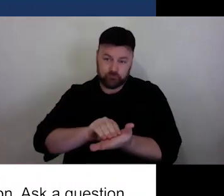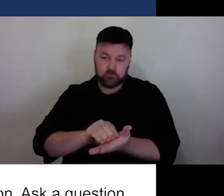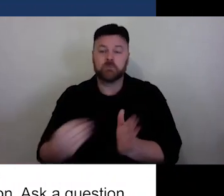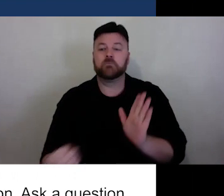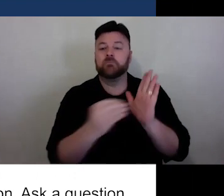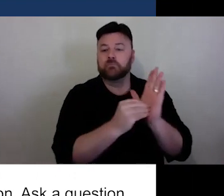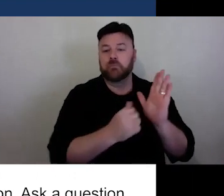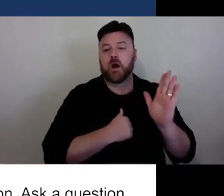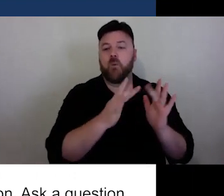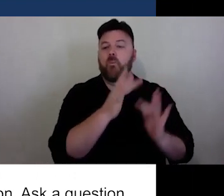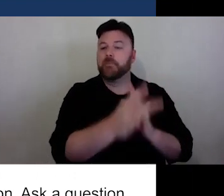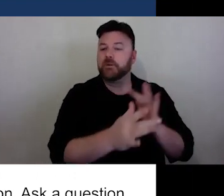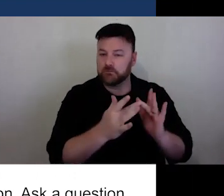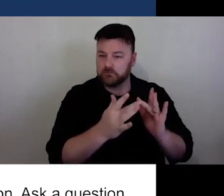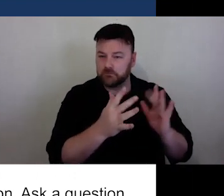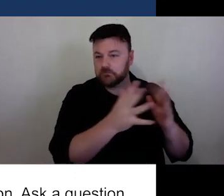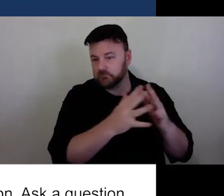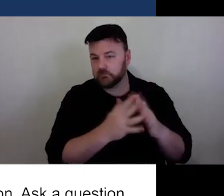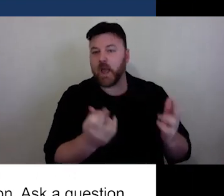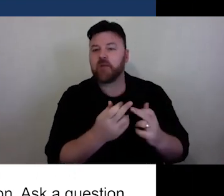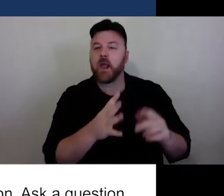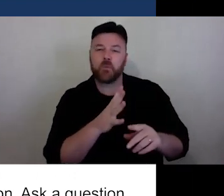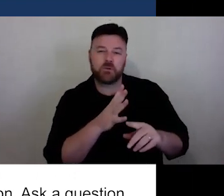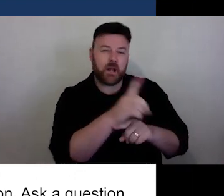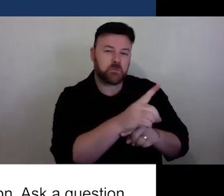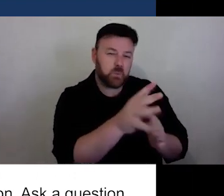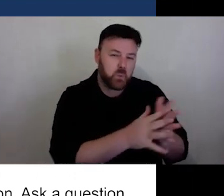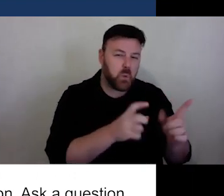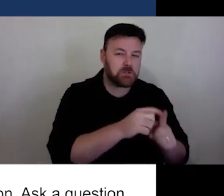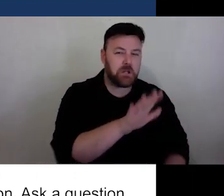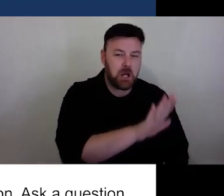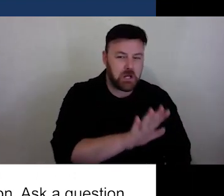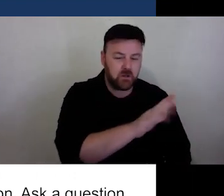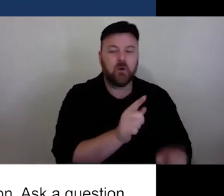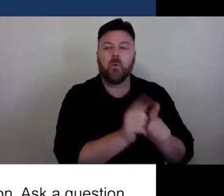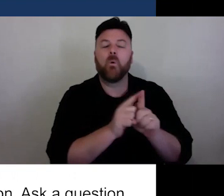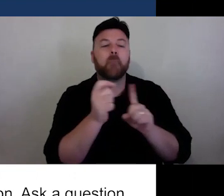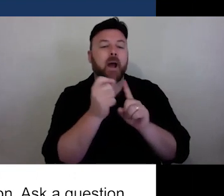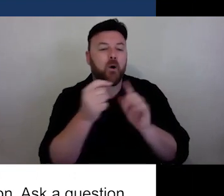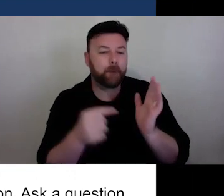around mid-next week along with any power points, are sources or links from today's session as well.